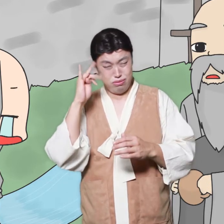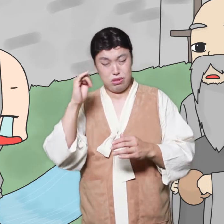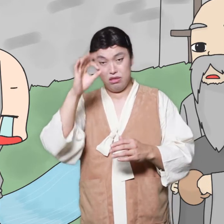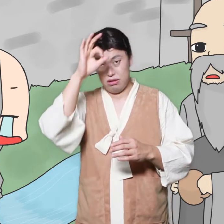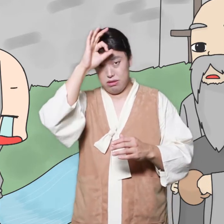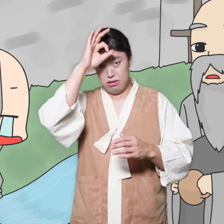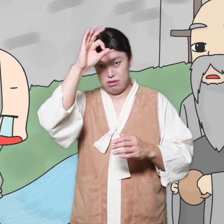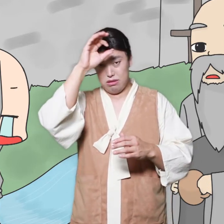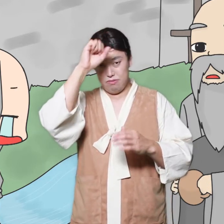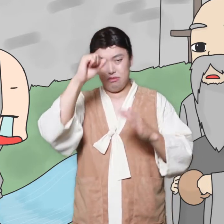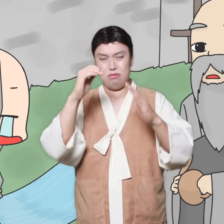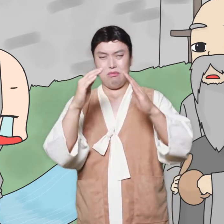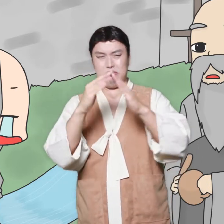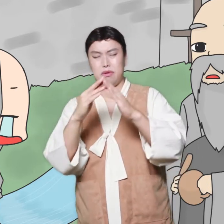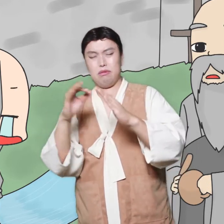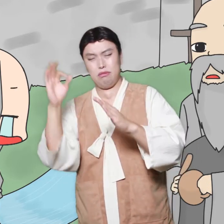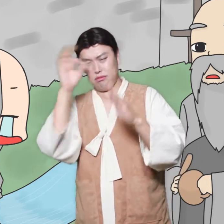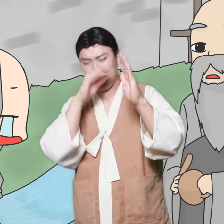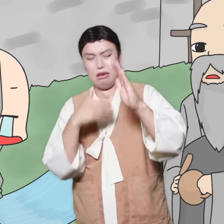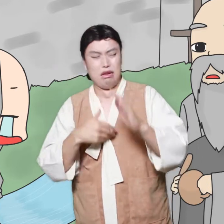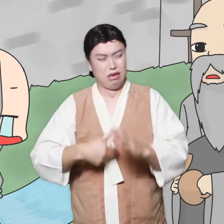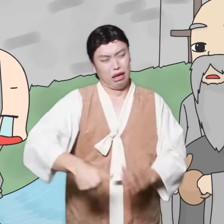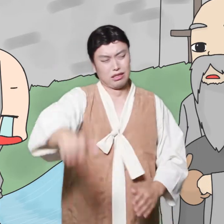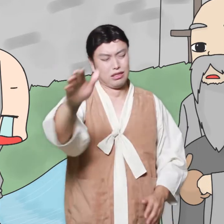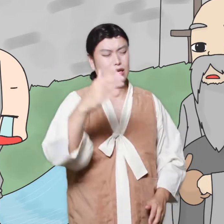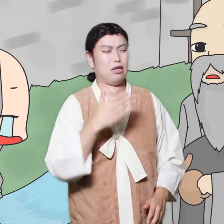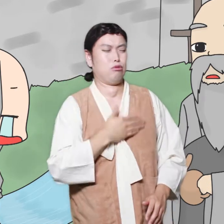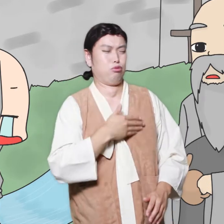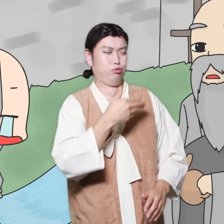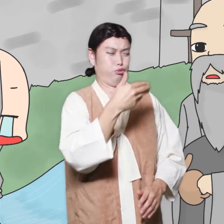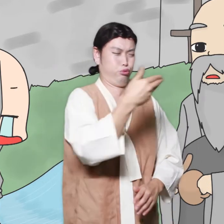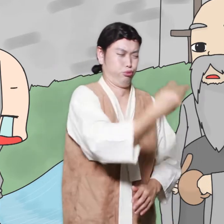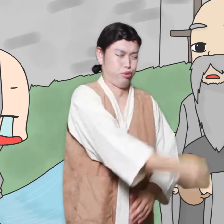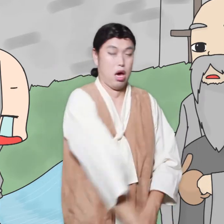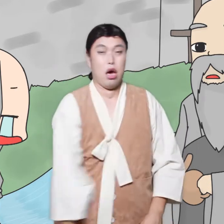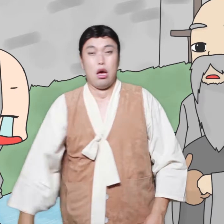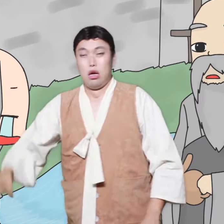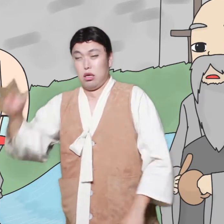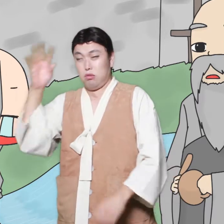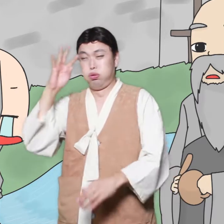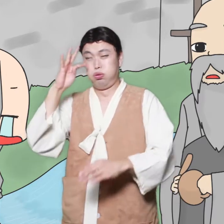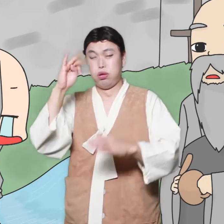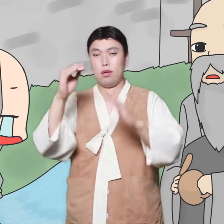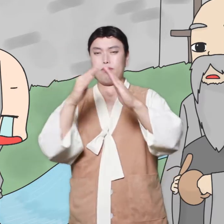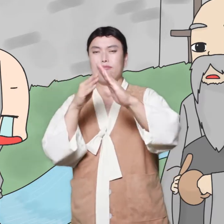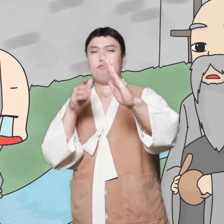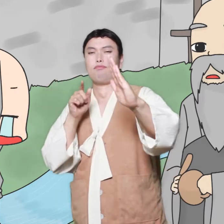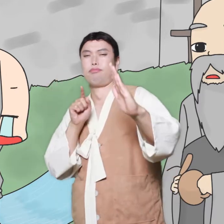I went to the house of the stronghold I was hit by a stronghold. Ining ~